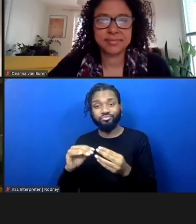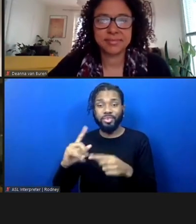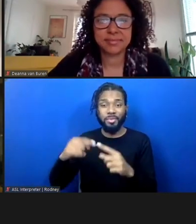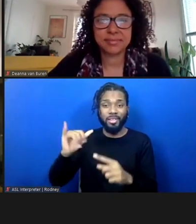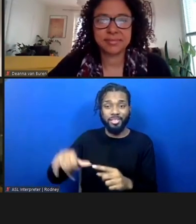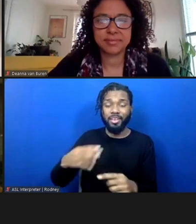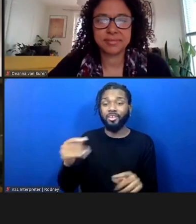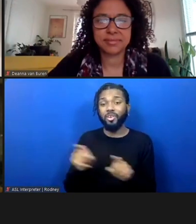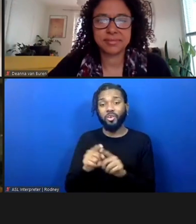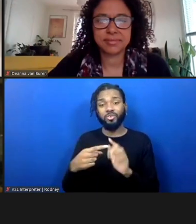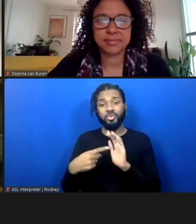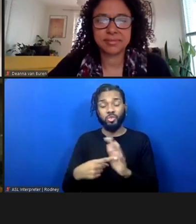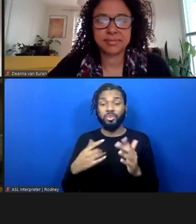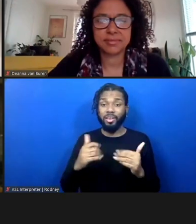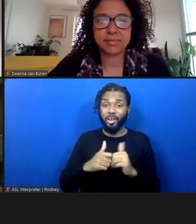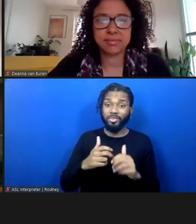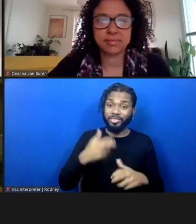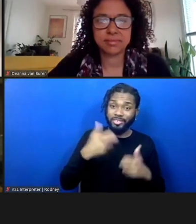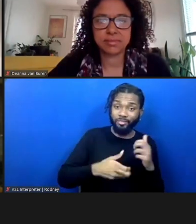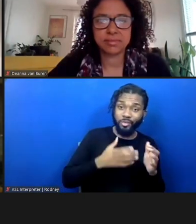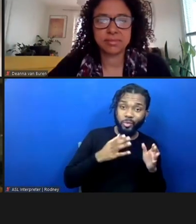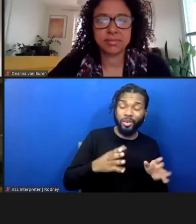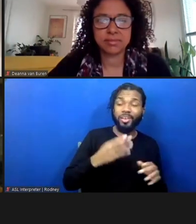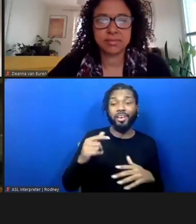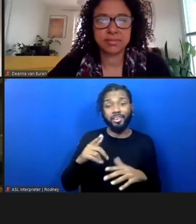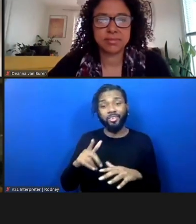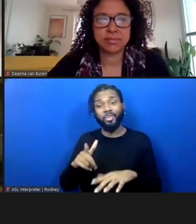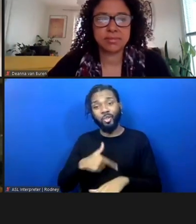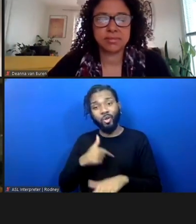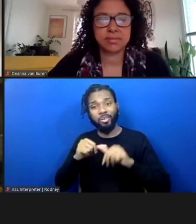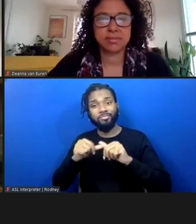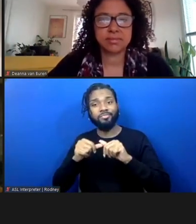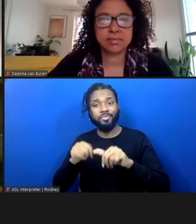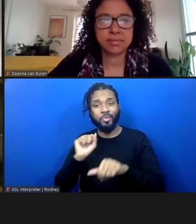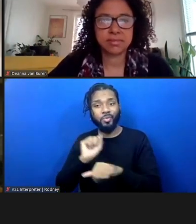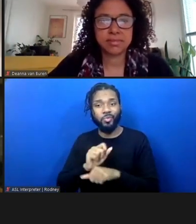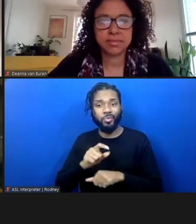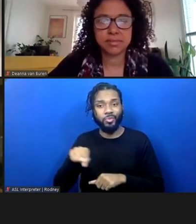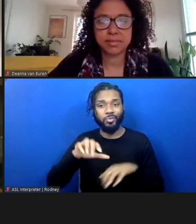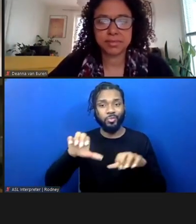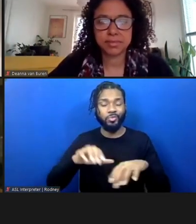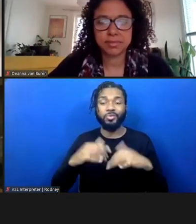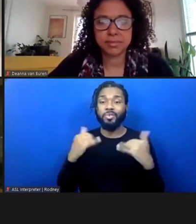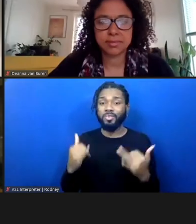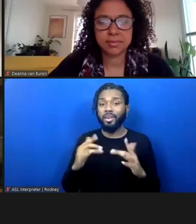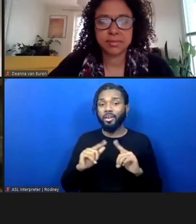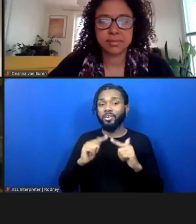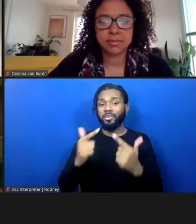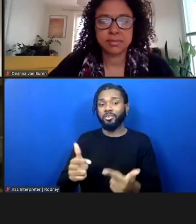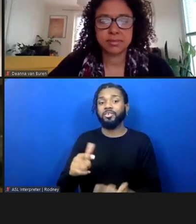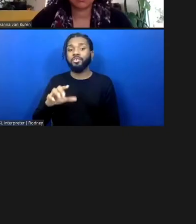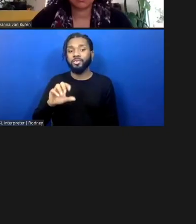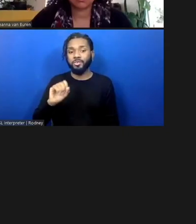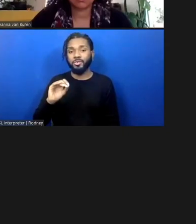difficult ways and long-term ways that you all are doing this work. With that, I'm going to hand the mic back to Solana to say some closing words.